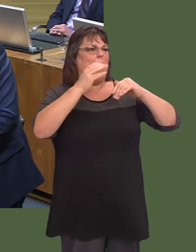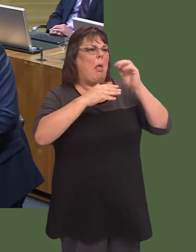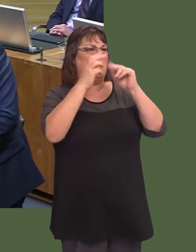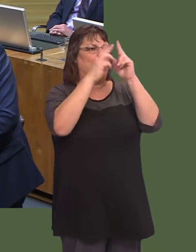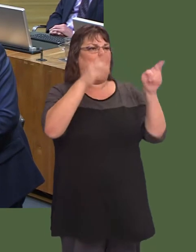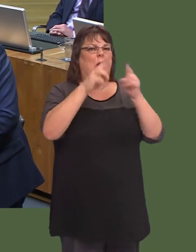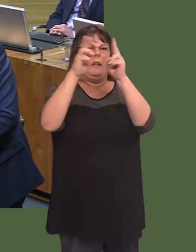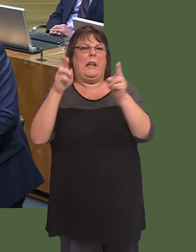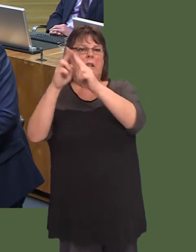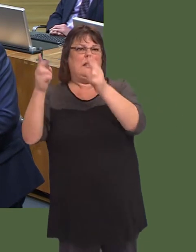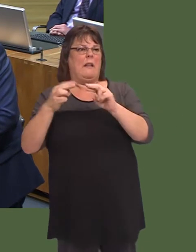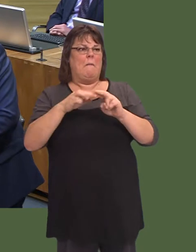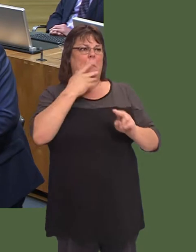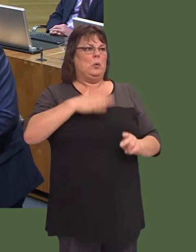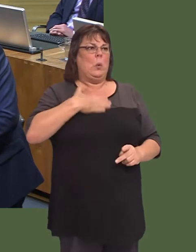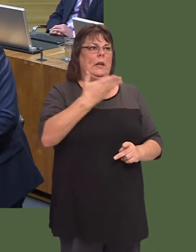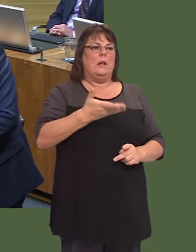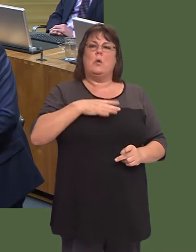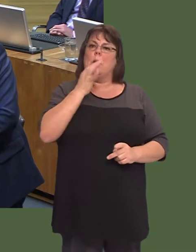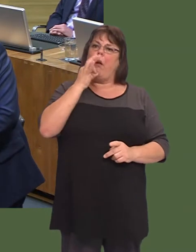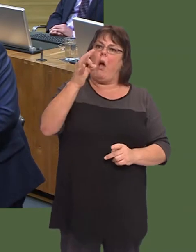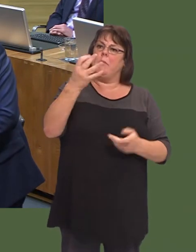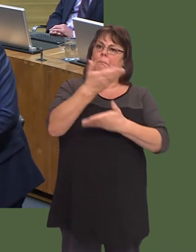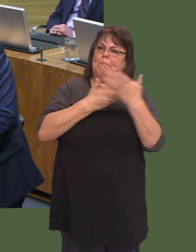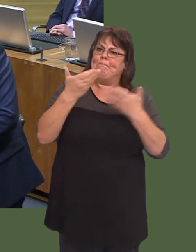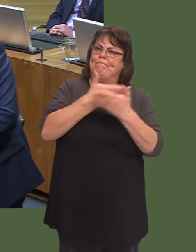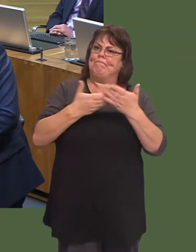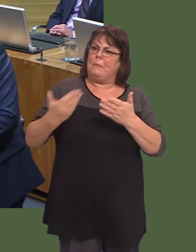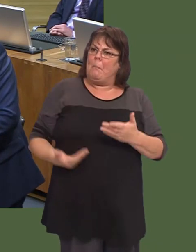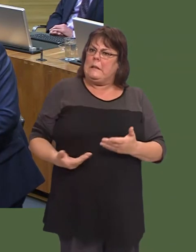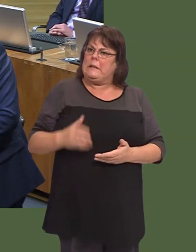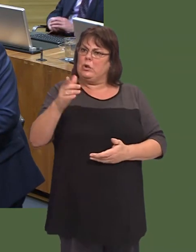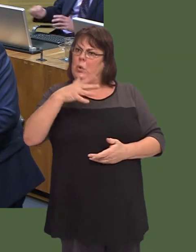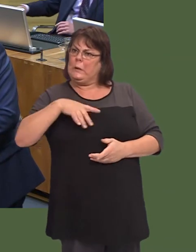Weíve done that by consulting with businesses, and asking businesses what they want.